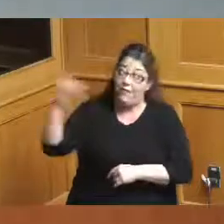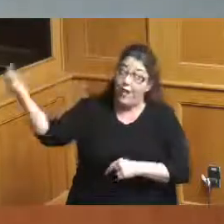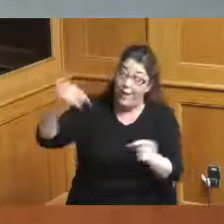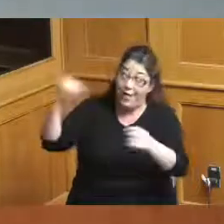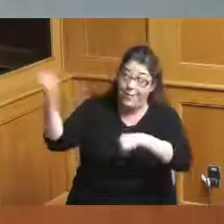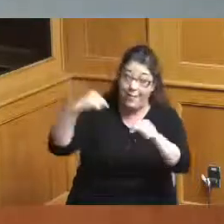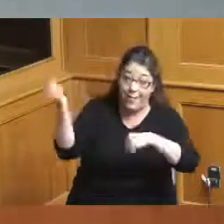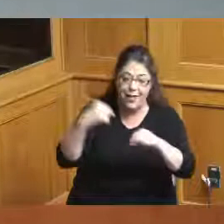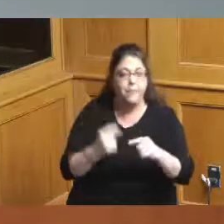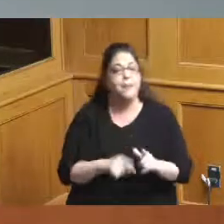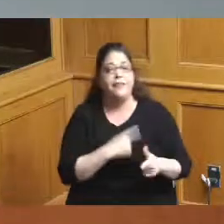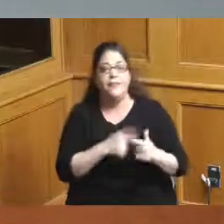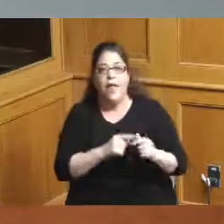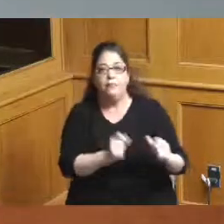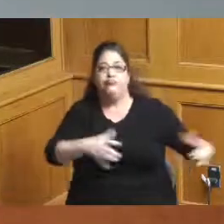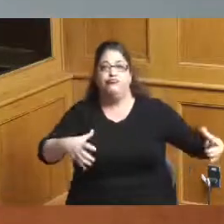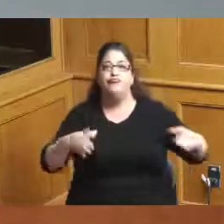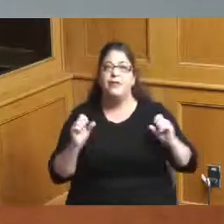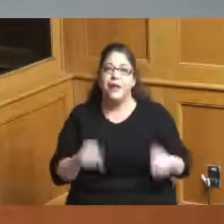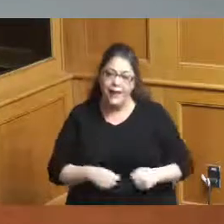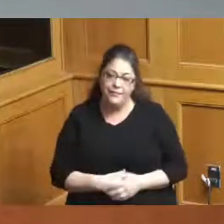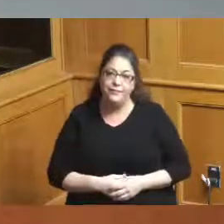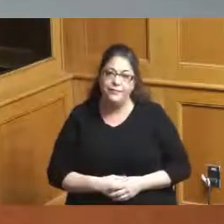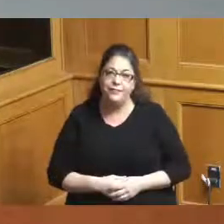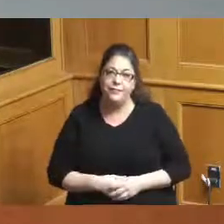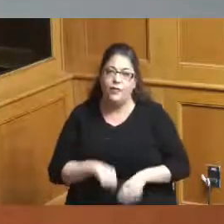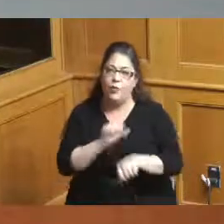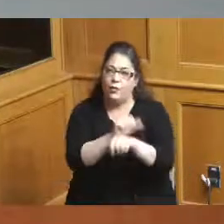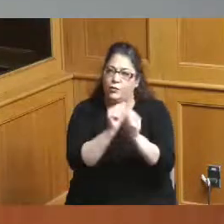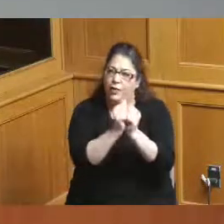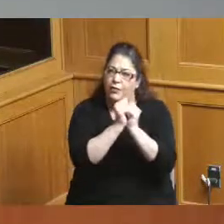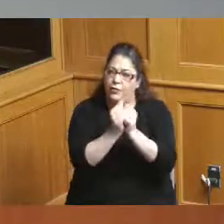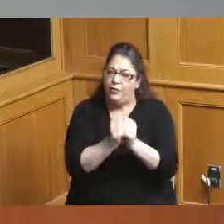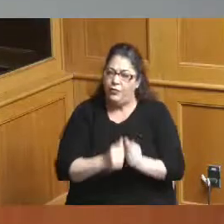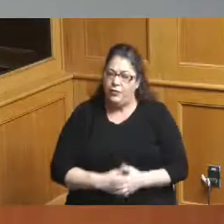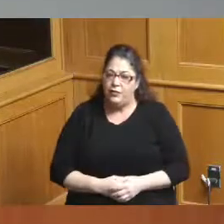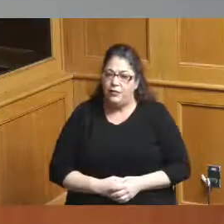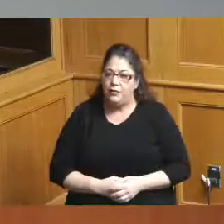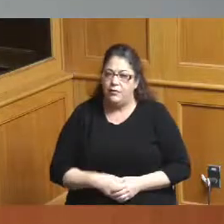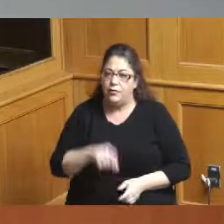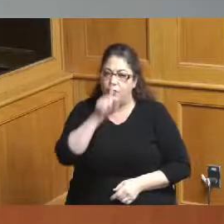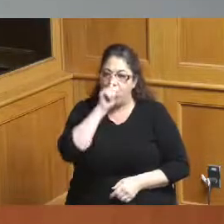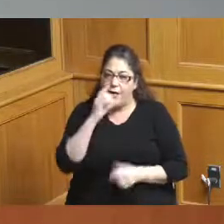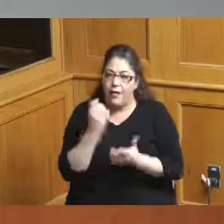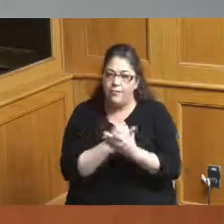all work hand in hand and so I think this is a real opportunity for us to work with the city with